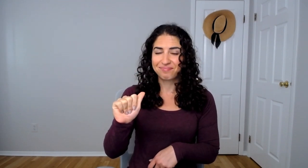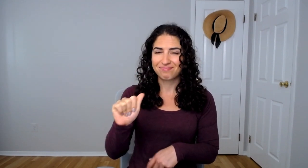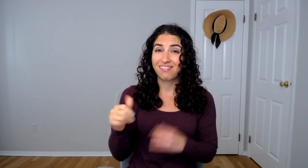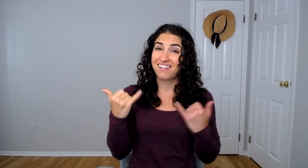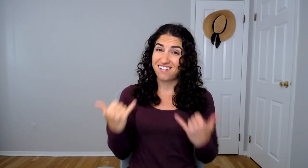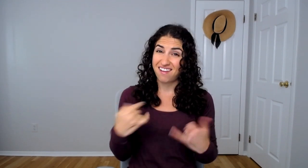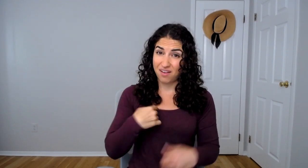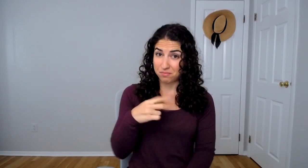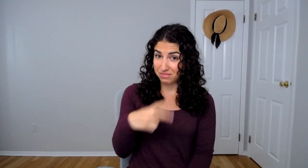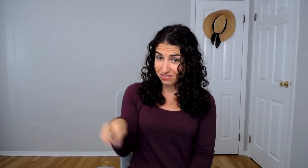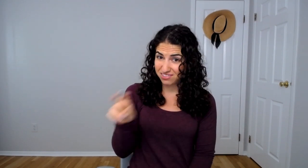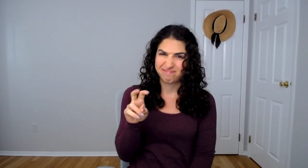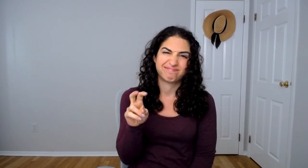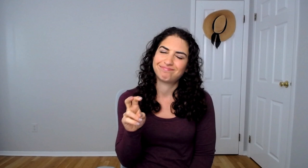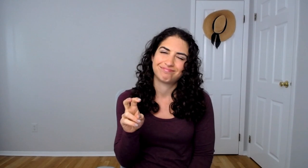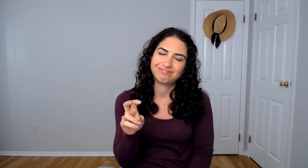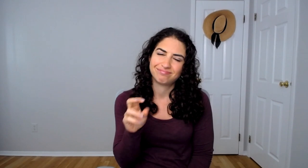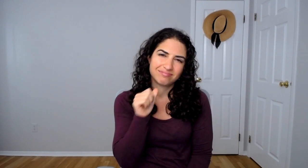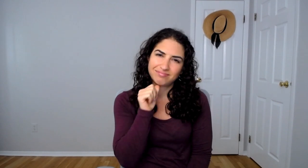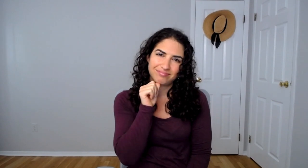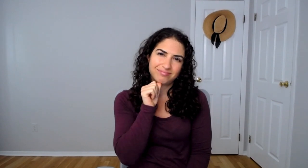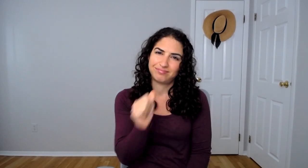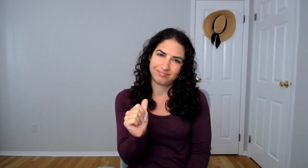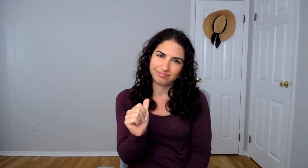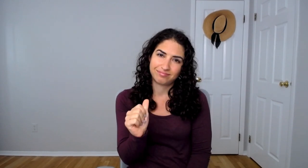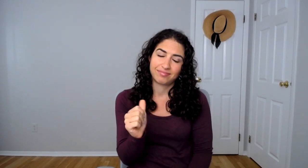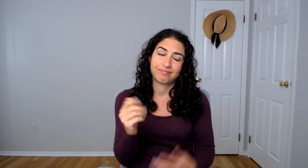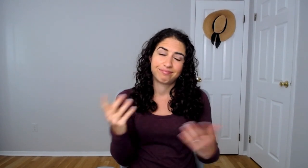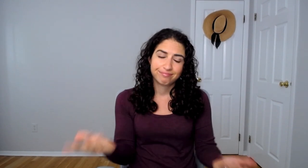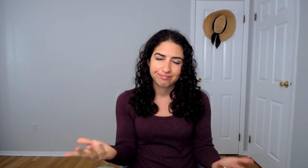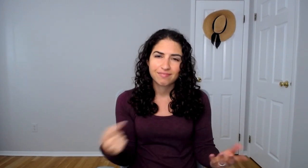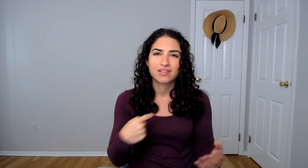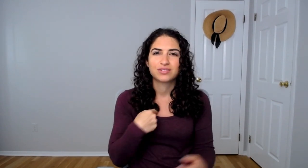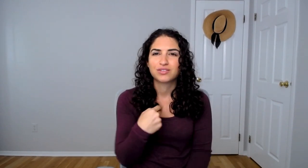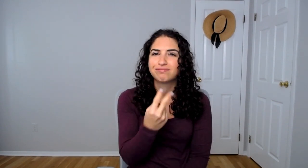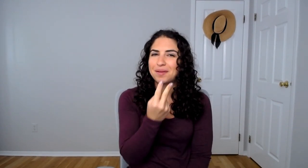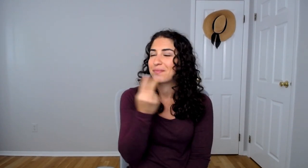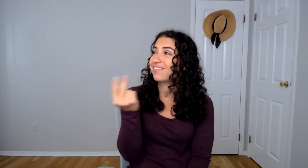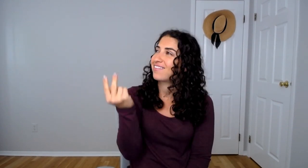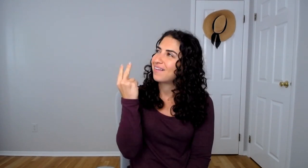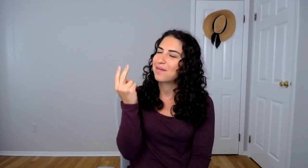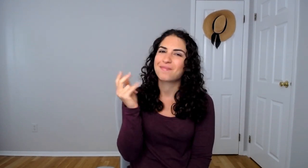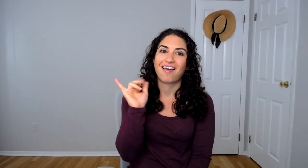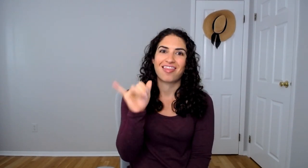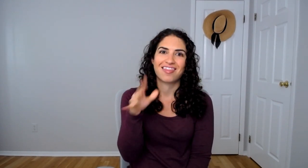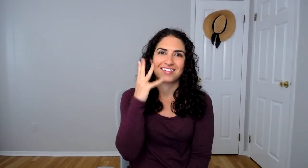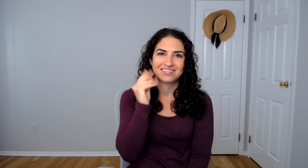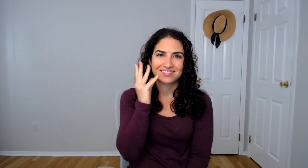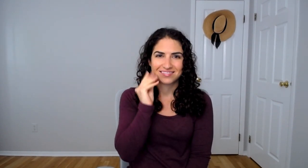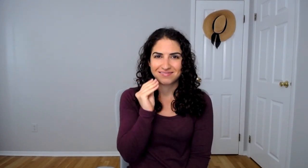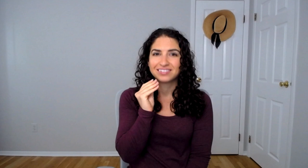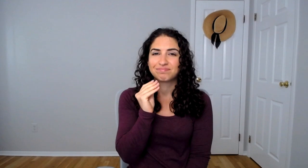Now, I'm not traveling, so I'm looking back on that experience.